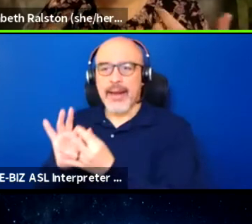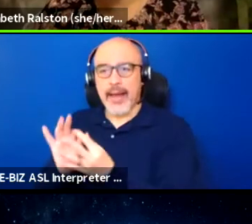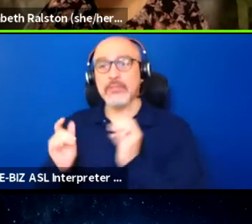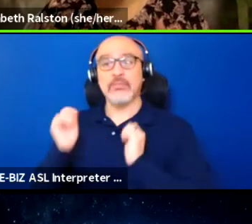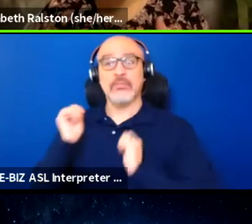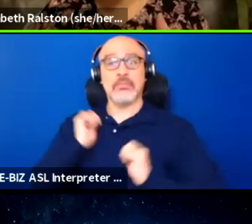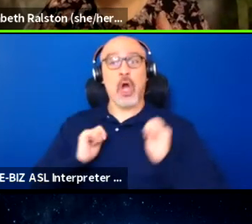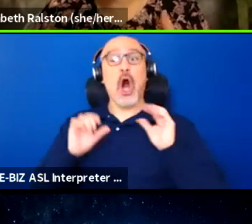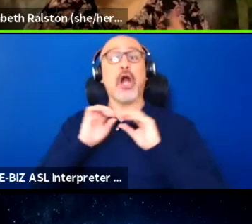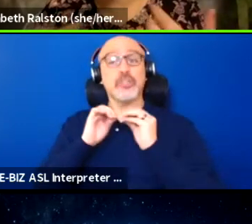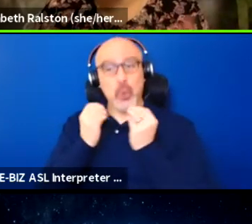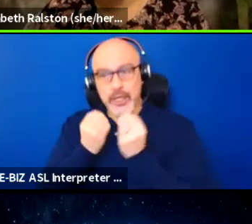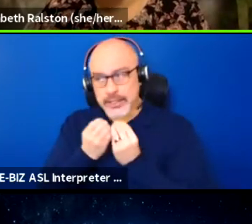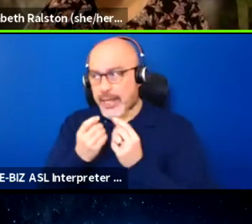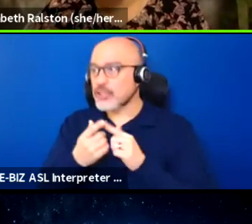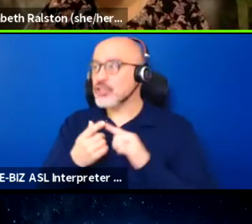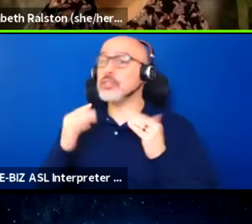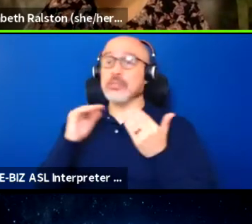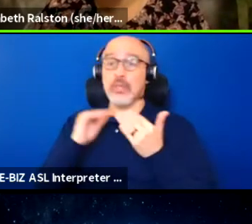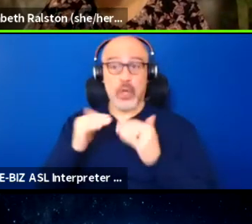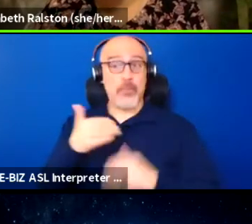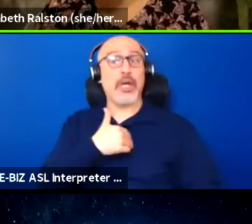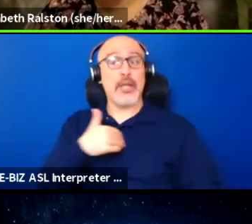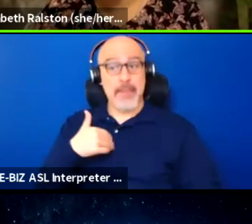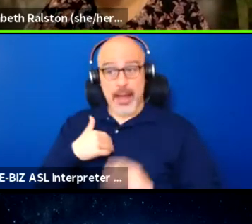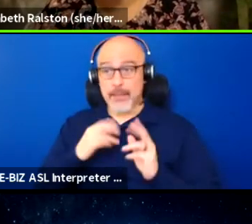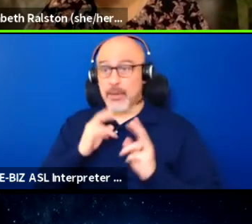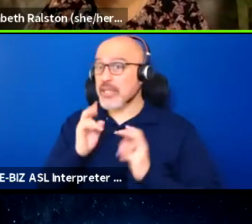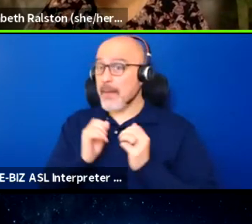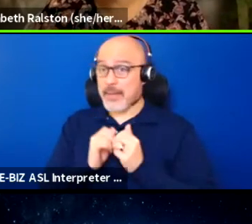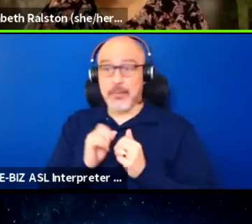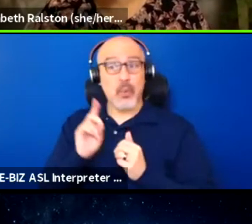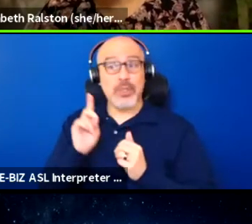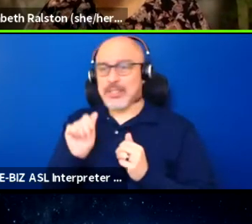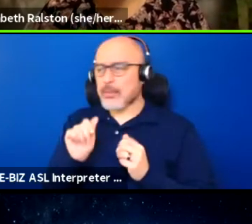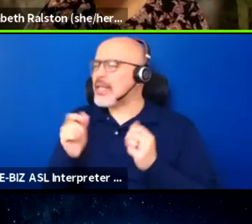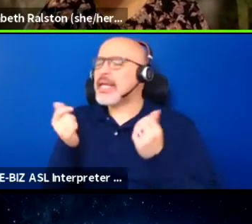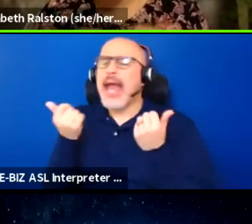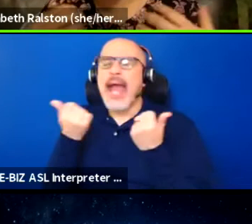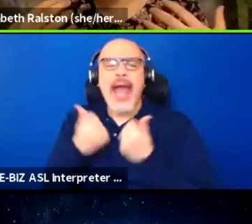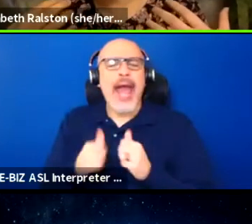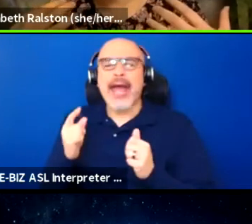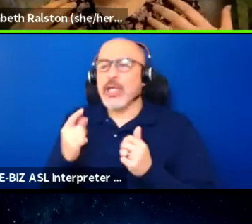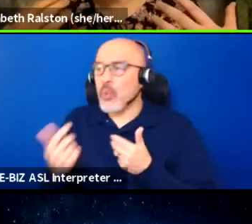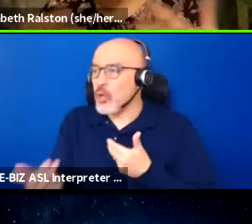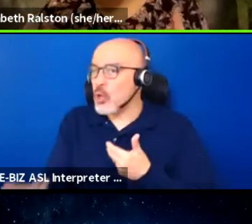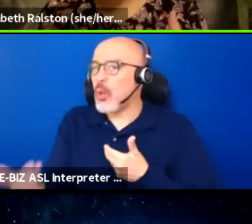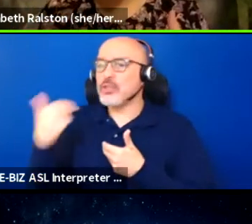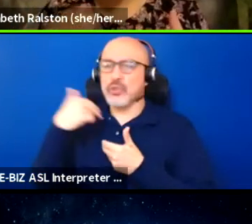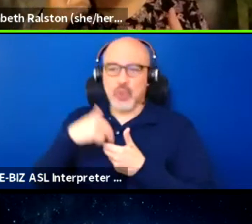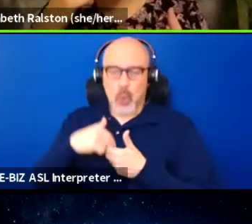community members and people with disabilities, anyone who would like to join to come to these